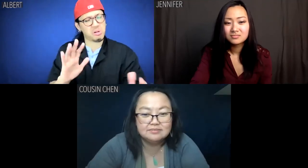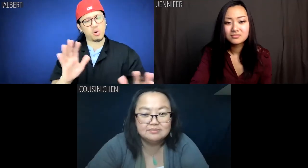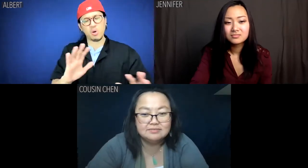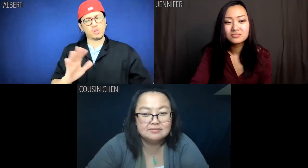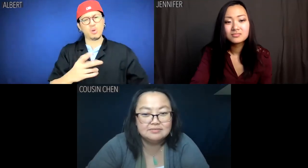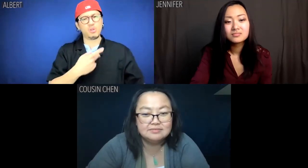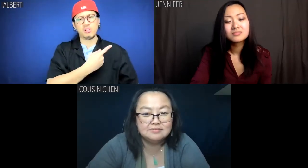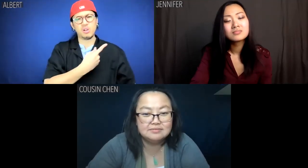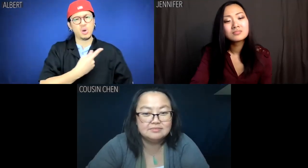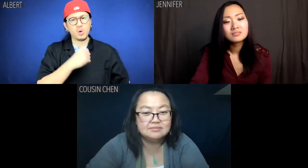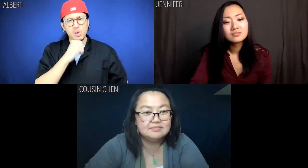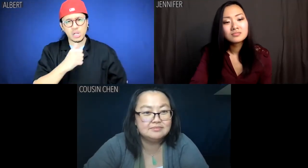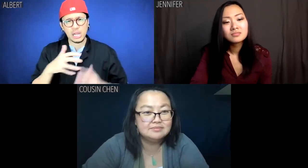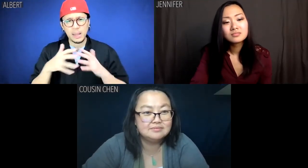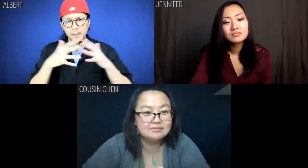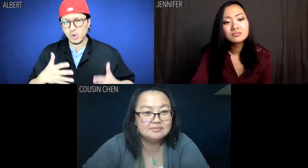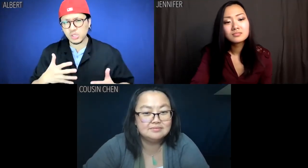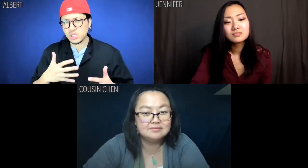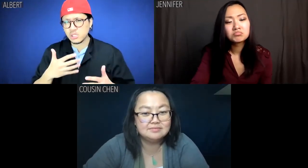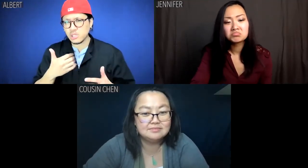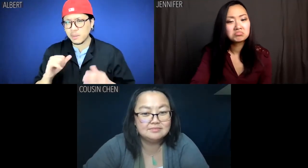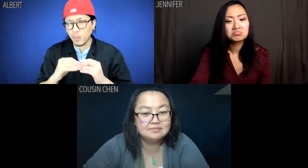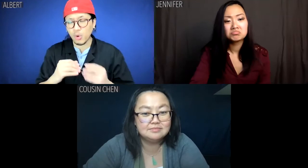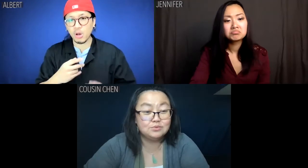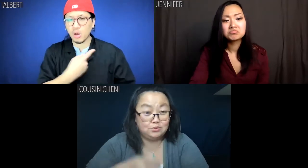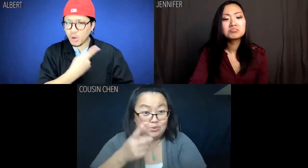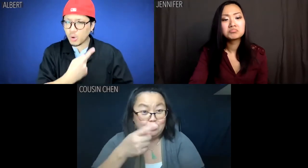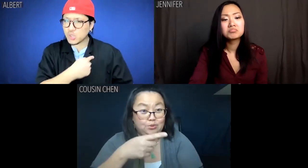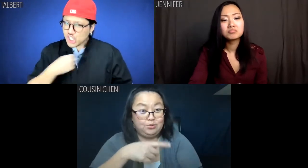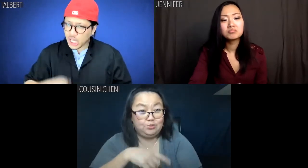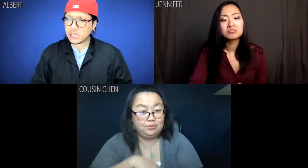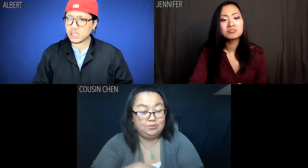Albert: Oh, we're not American anymore. We are Chinese.